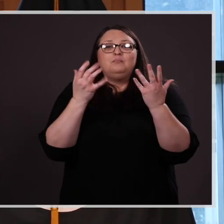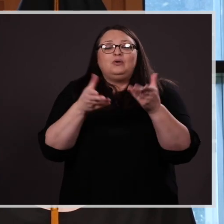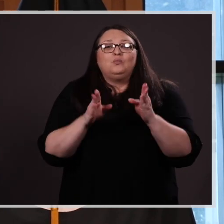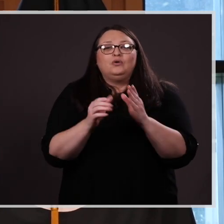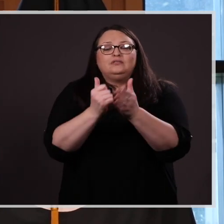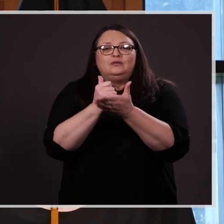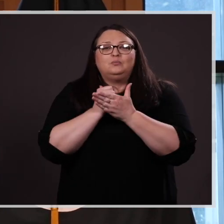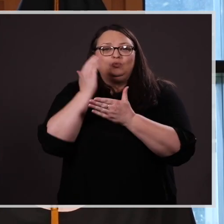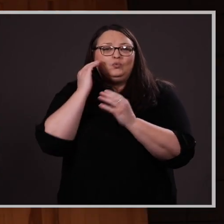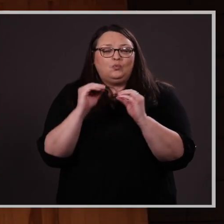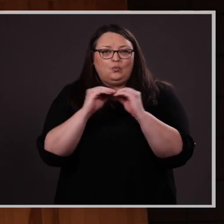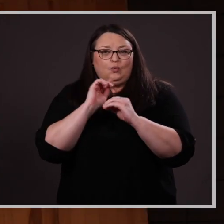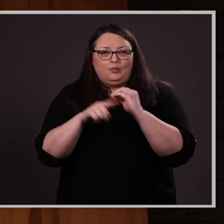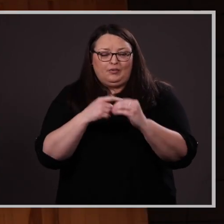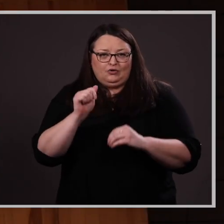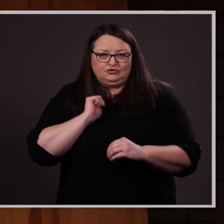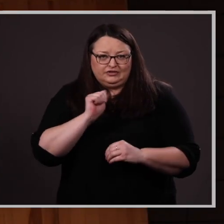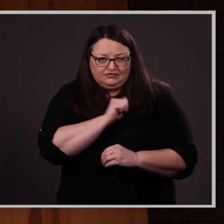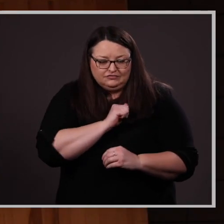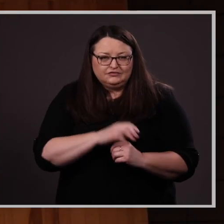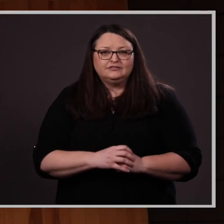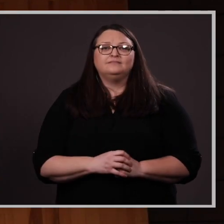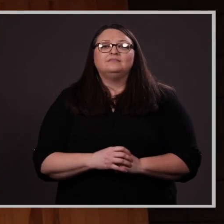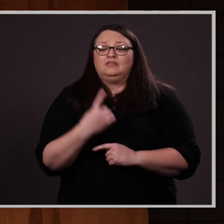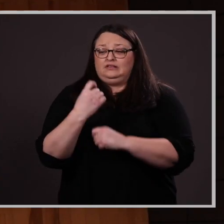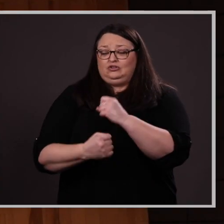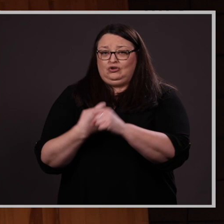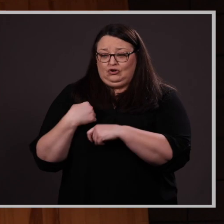more about ourselves. Over the past year, you’ve set a fast face